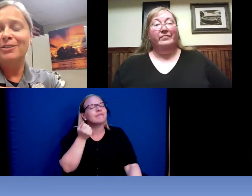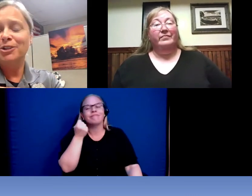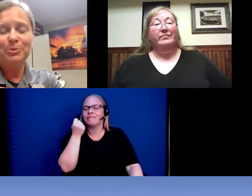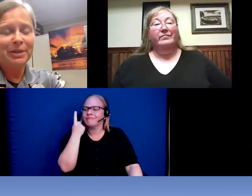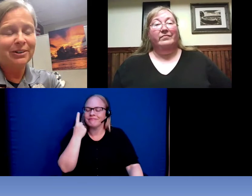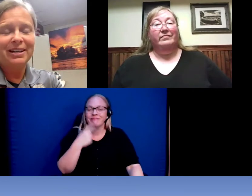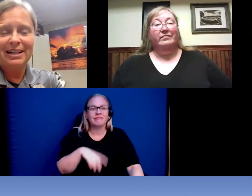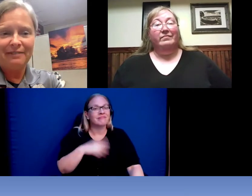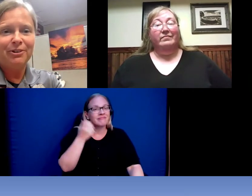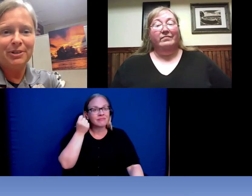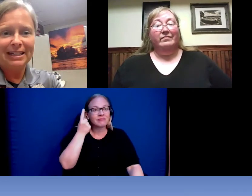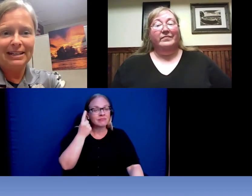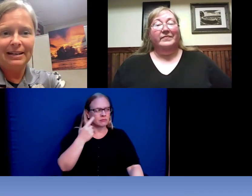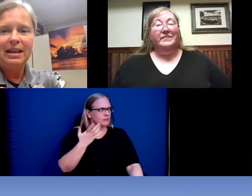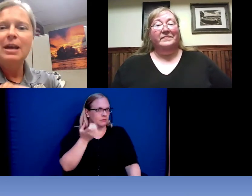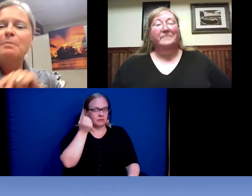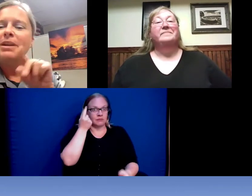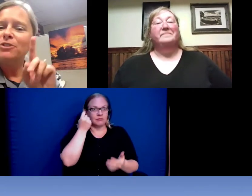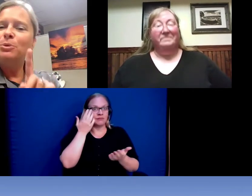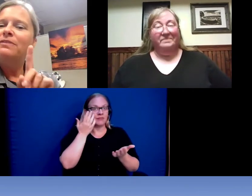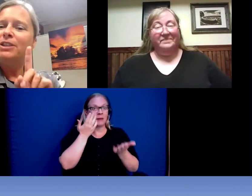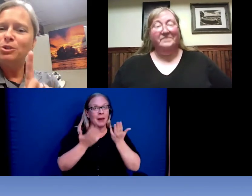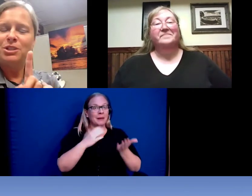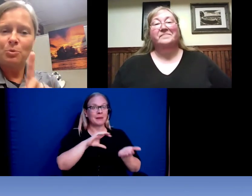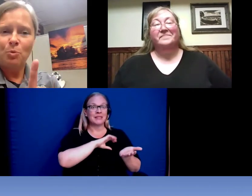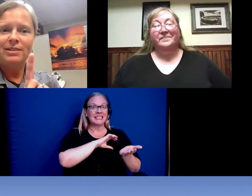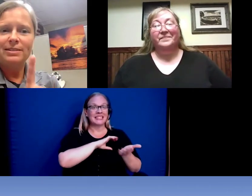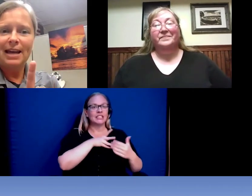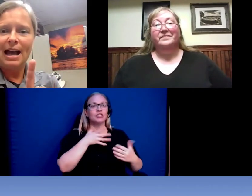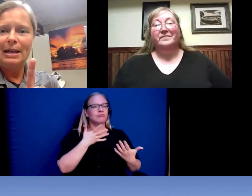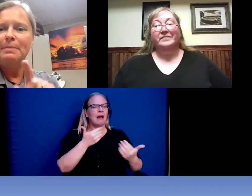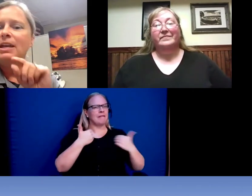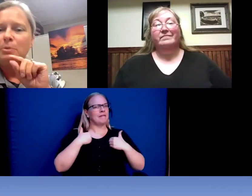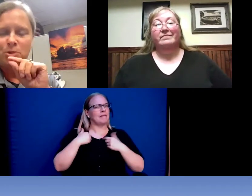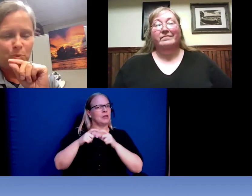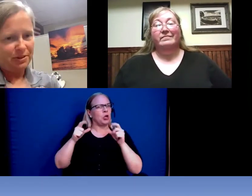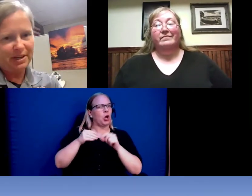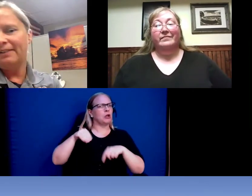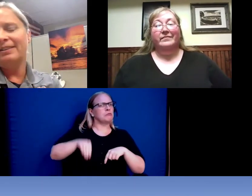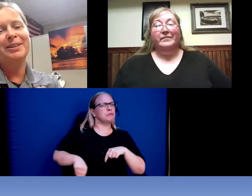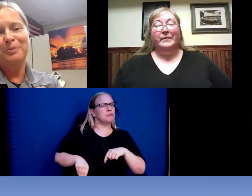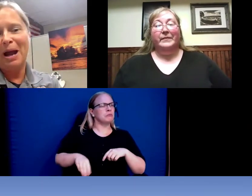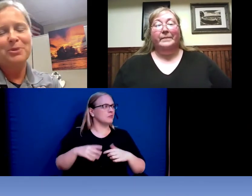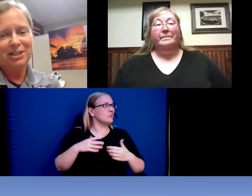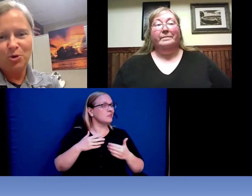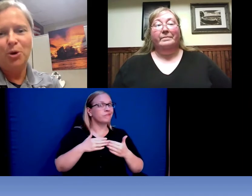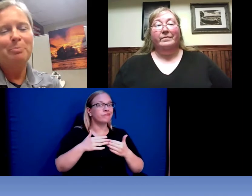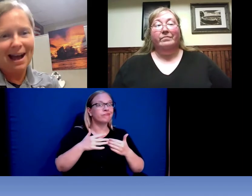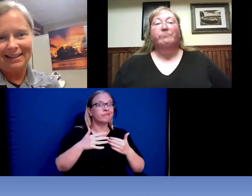career and never need it but if you even use it one time it was worth carrying it around in your pocket